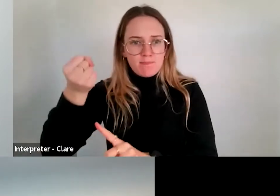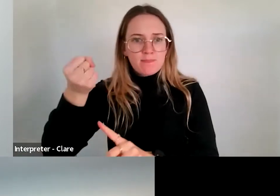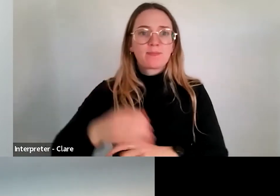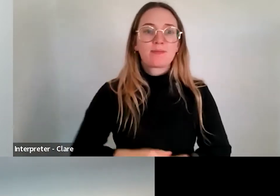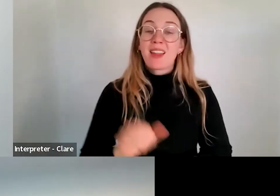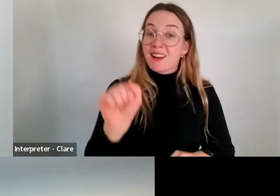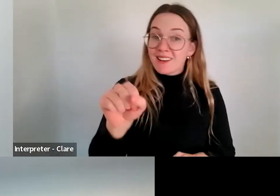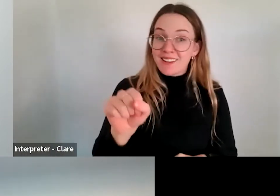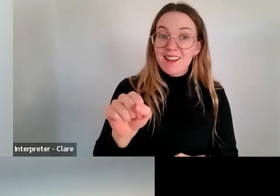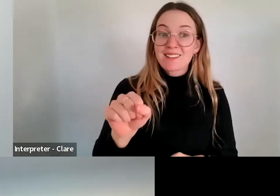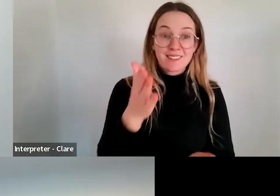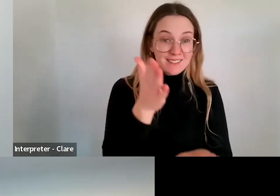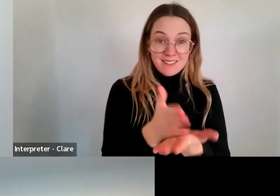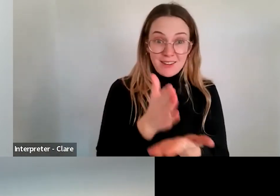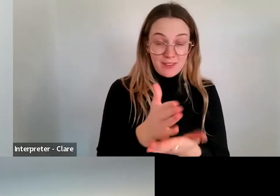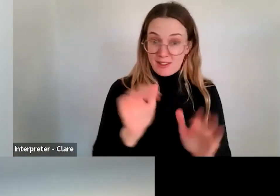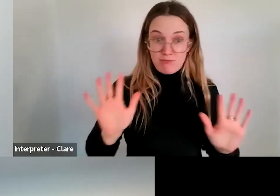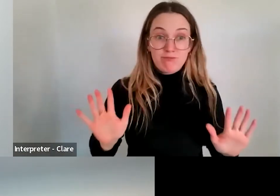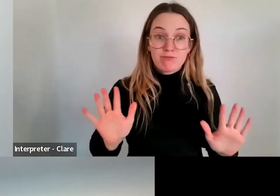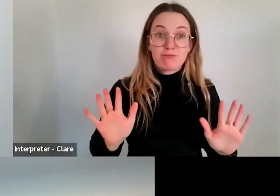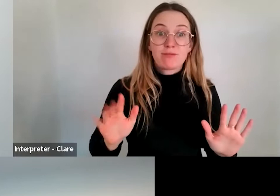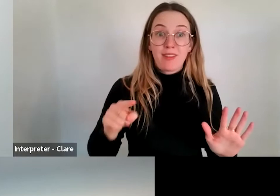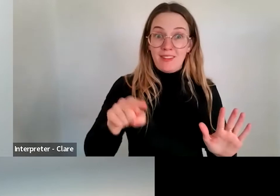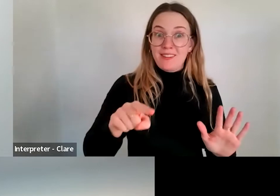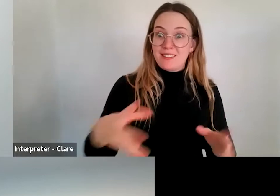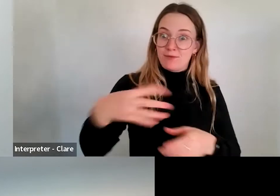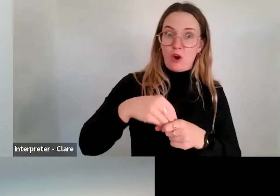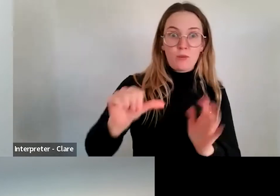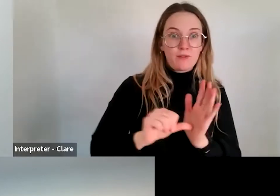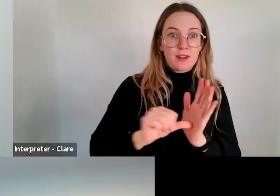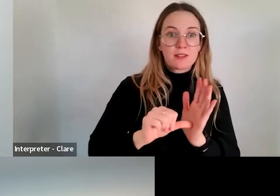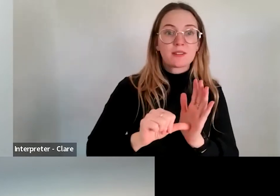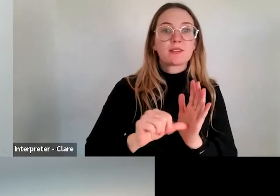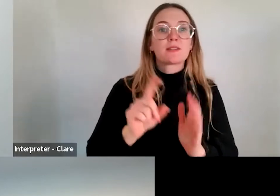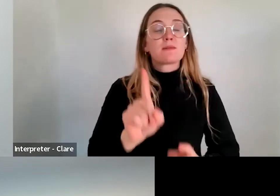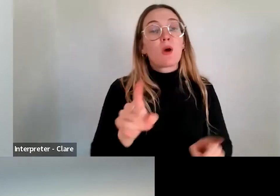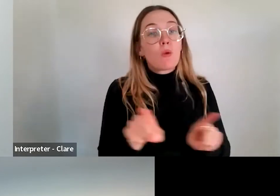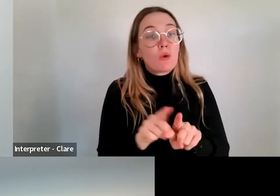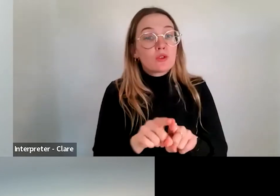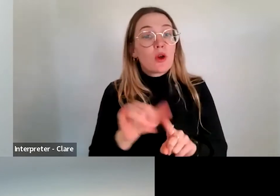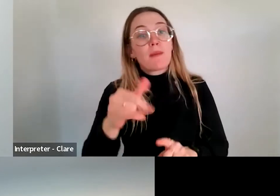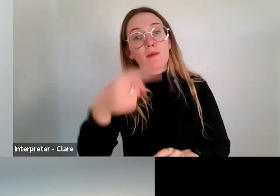is absolutely a valid proposition for this funding category too. It may be that there are other ways you can think